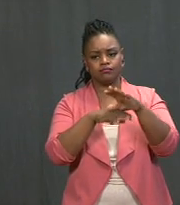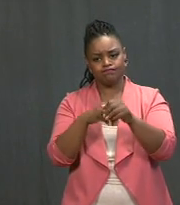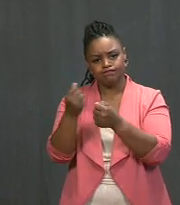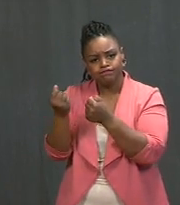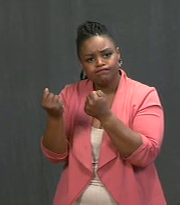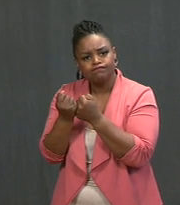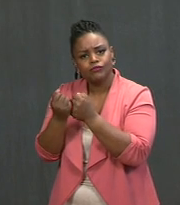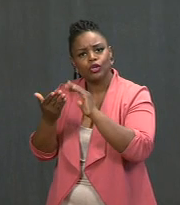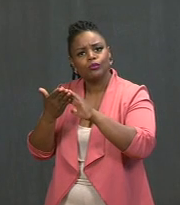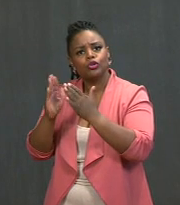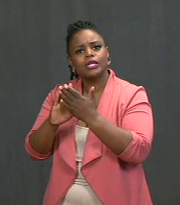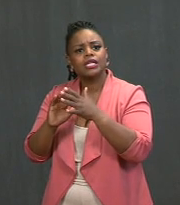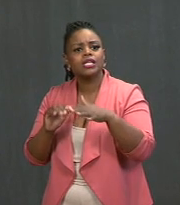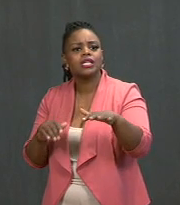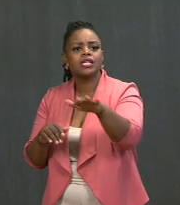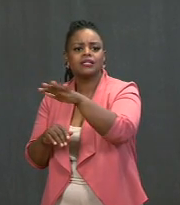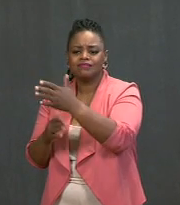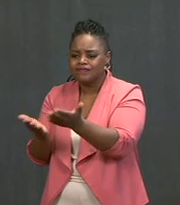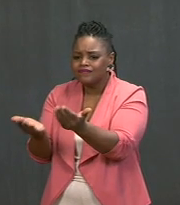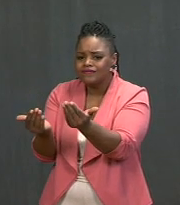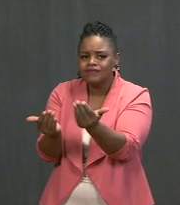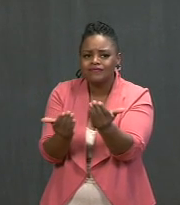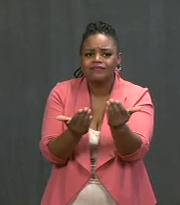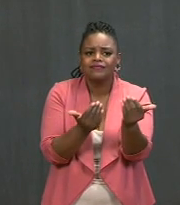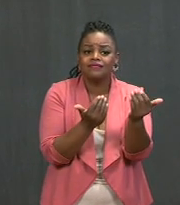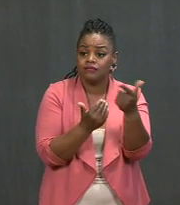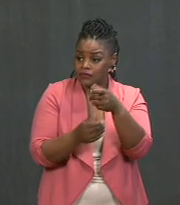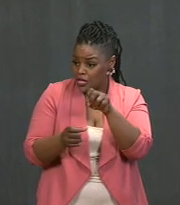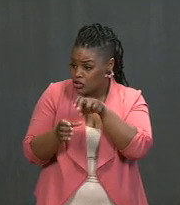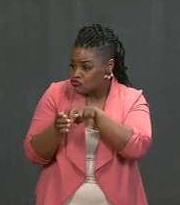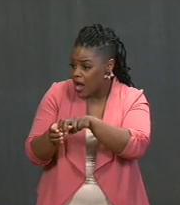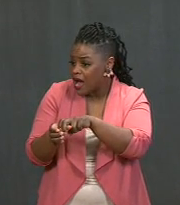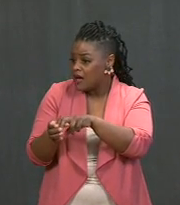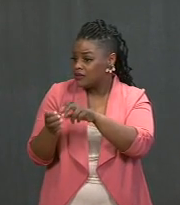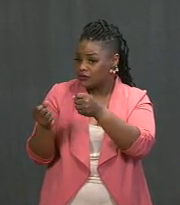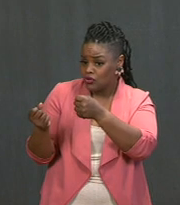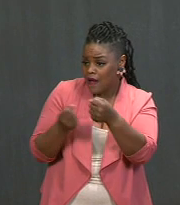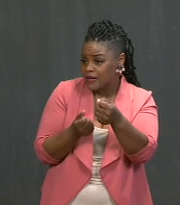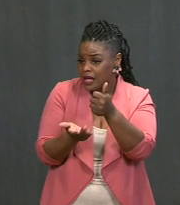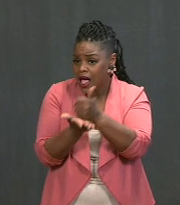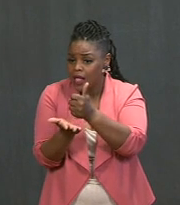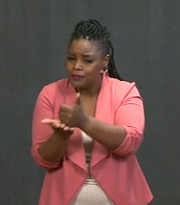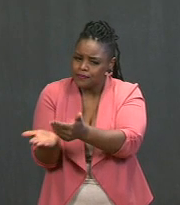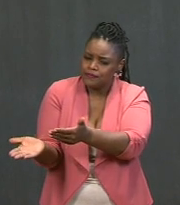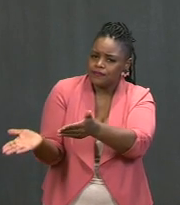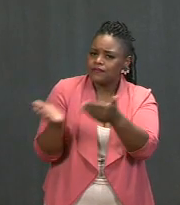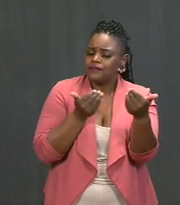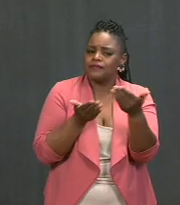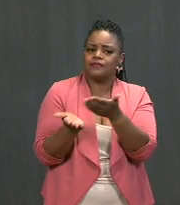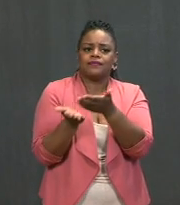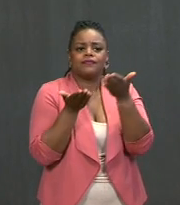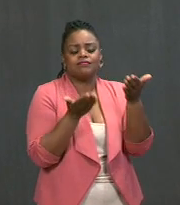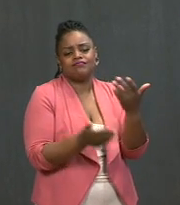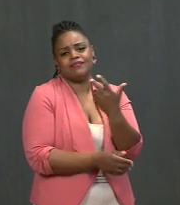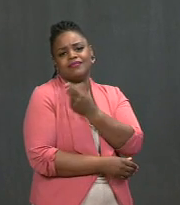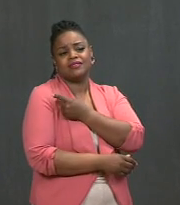to drive seniors to vaccination sites. We're incredibly grateful to all the volunteers, houses of worship,